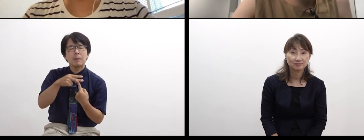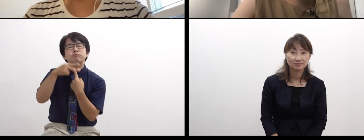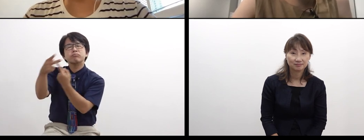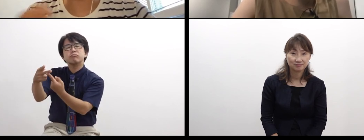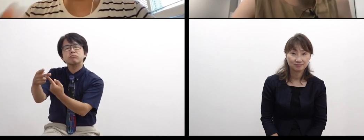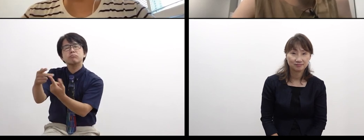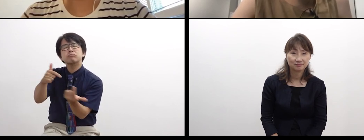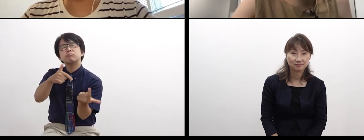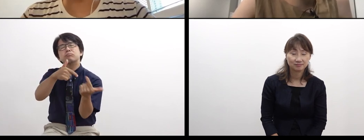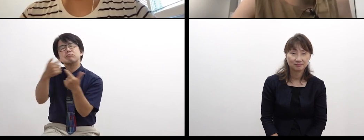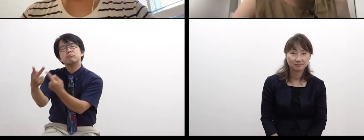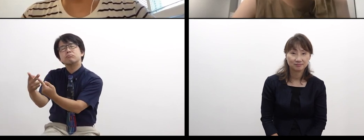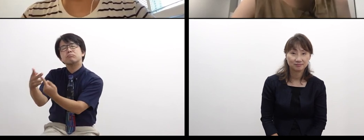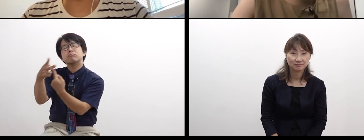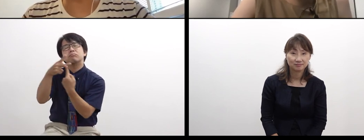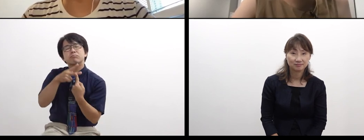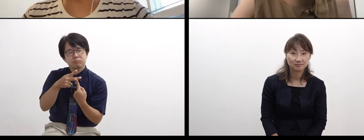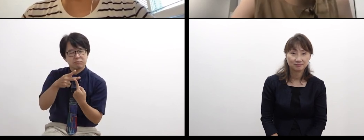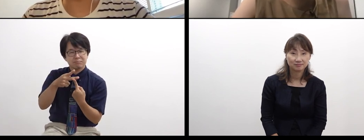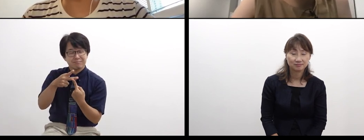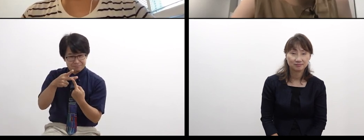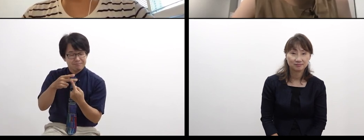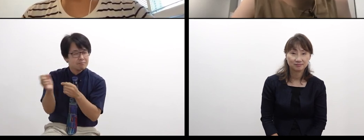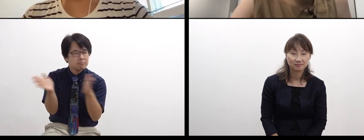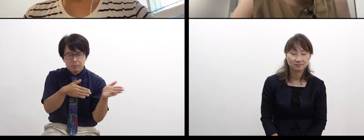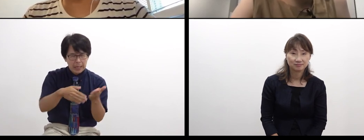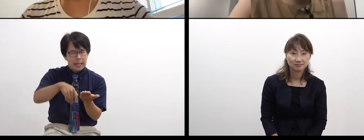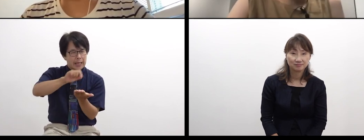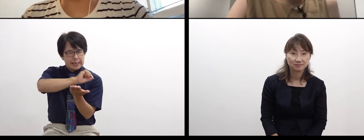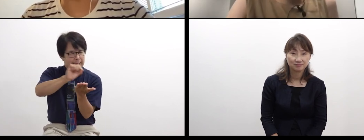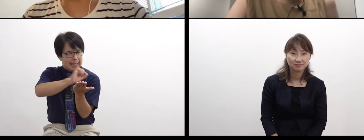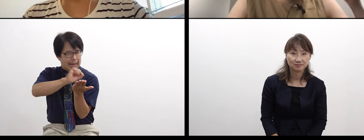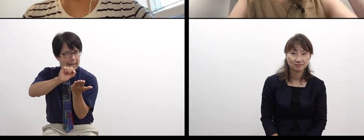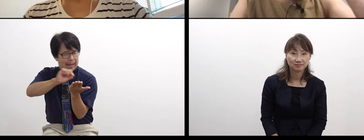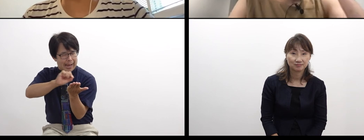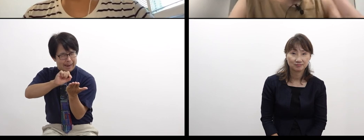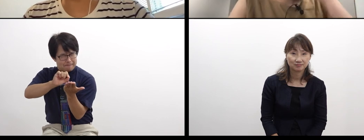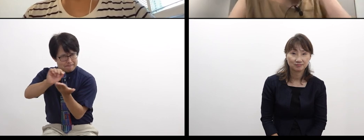Someone writes a lot in a letter but another writes only a little, casually.